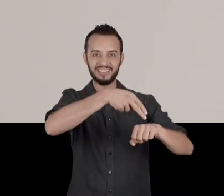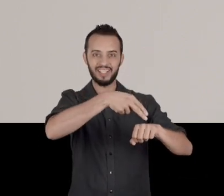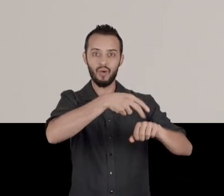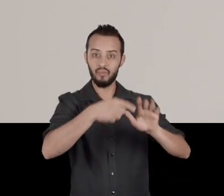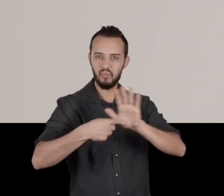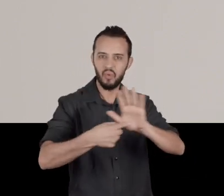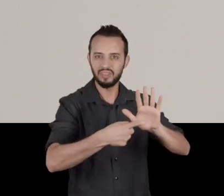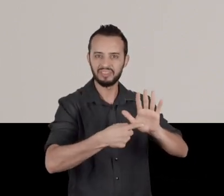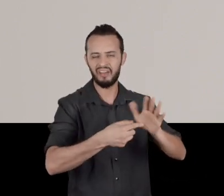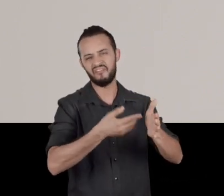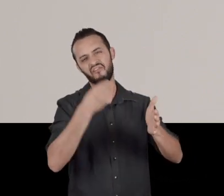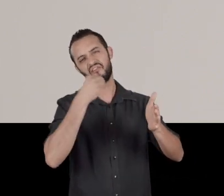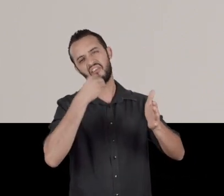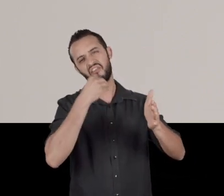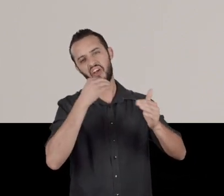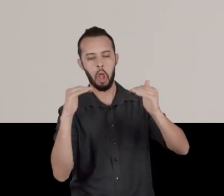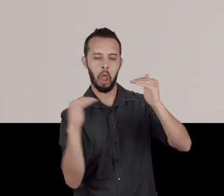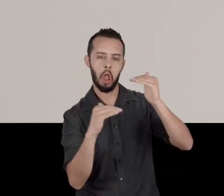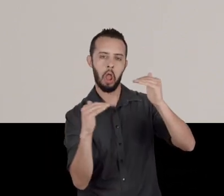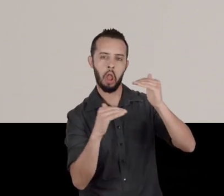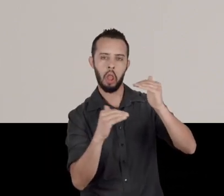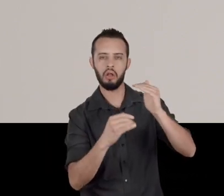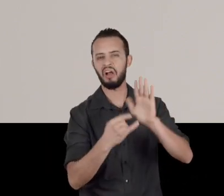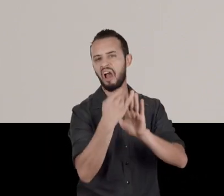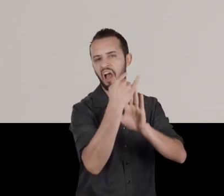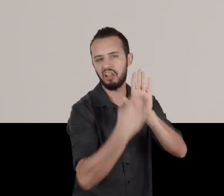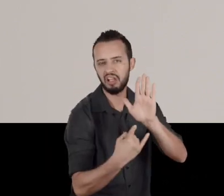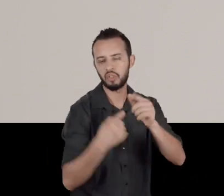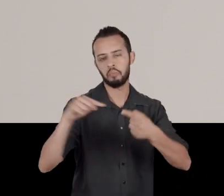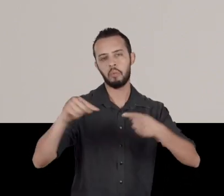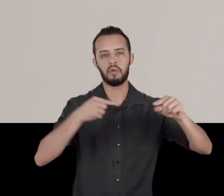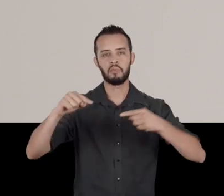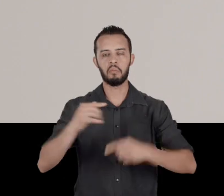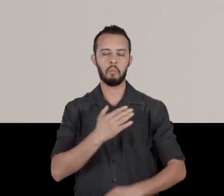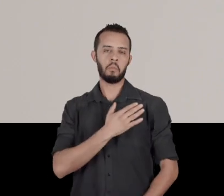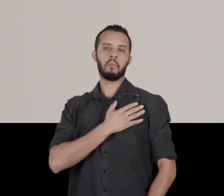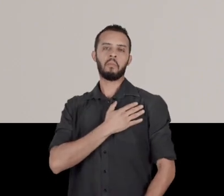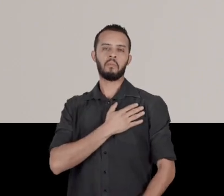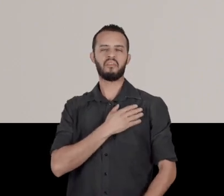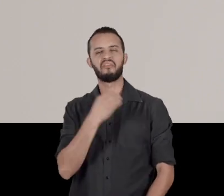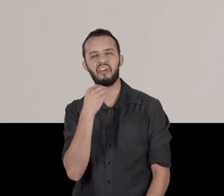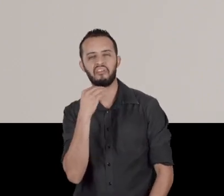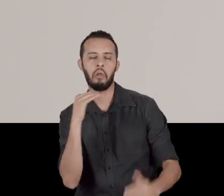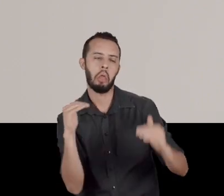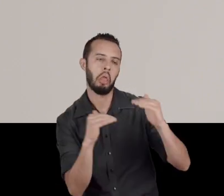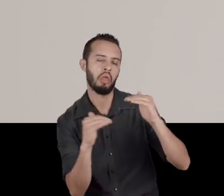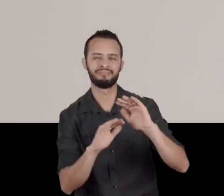no national anthem will have in its lyrics, "We are weaklings, our enemies trounce us, how could we still exist?"